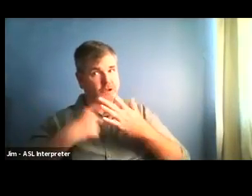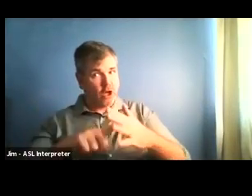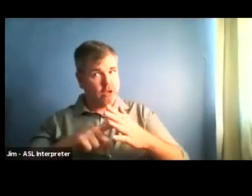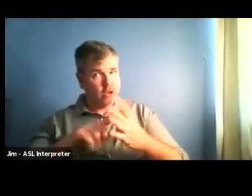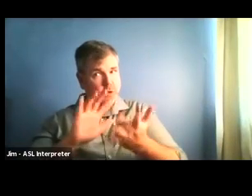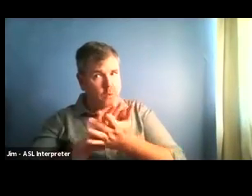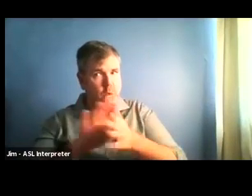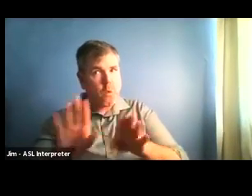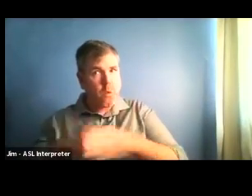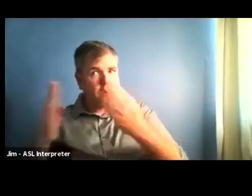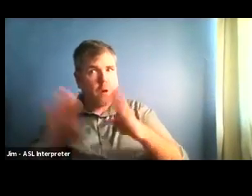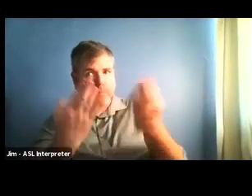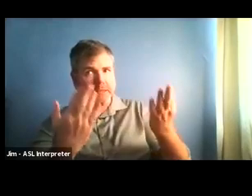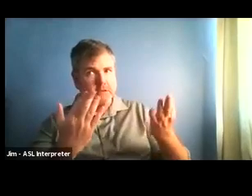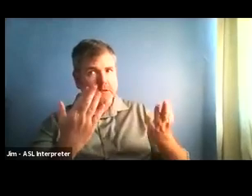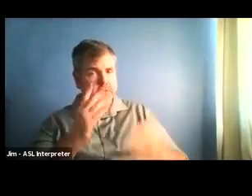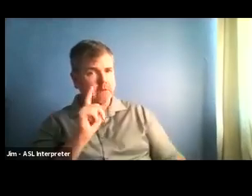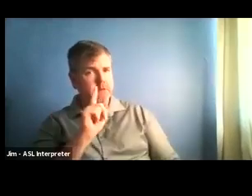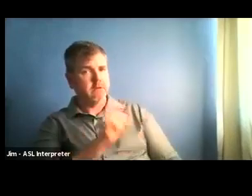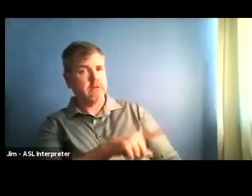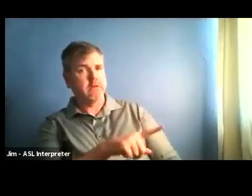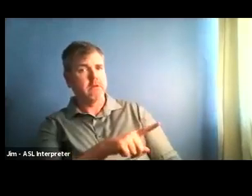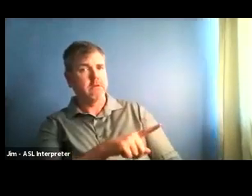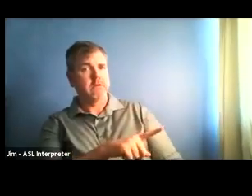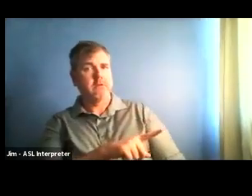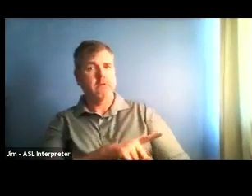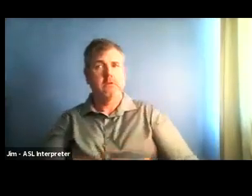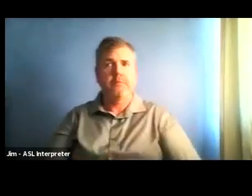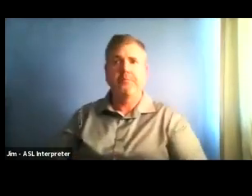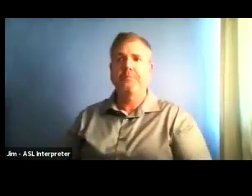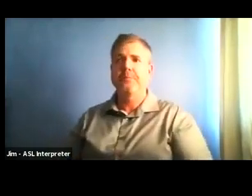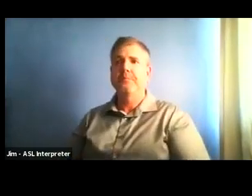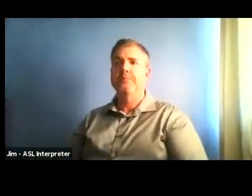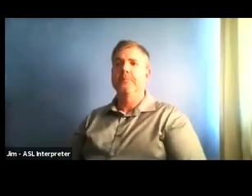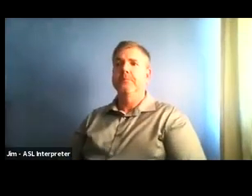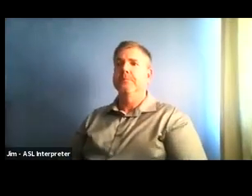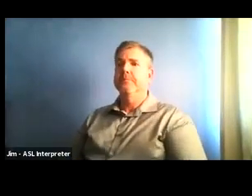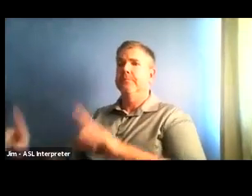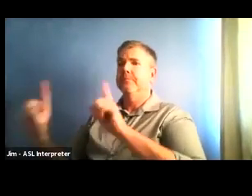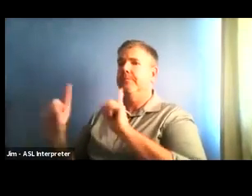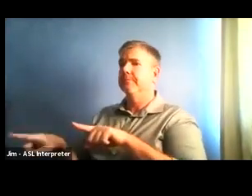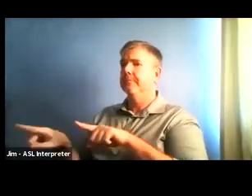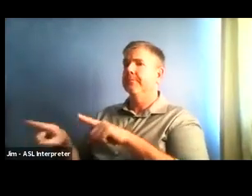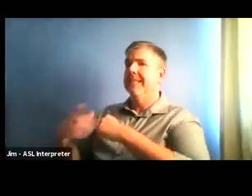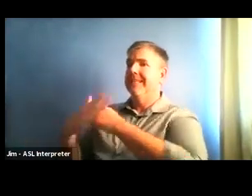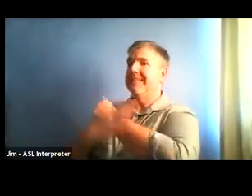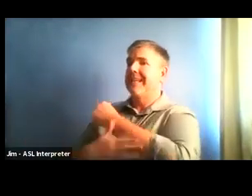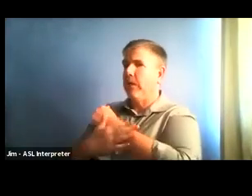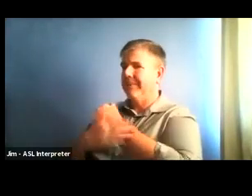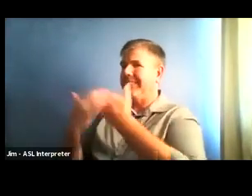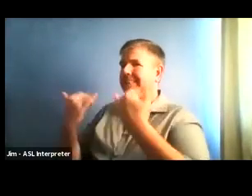content, we're are in discussion with all of these higher education learning facilities.